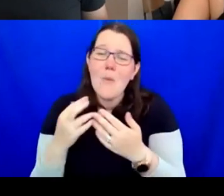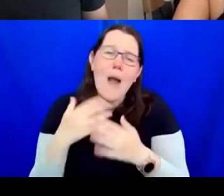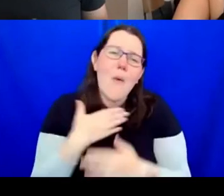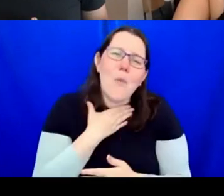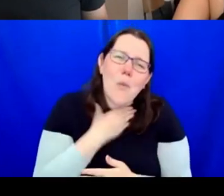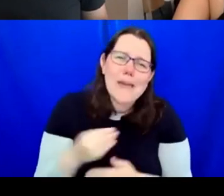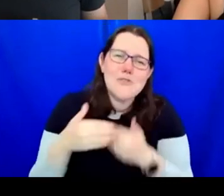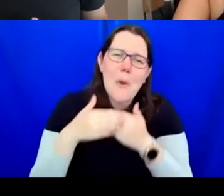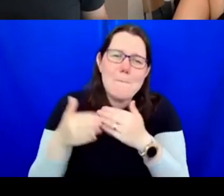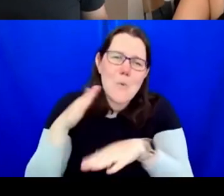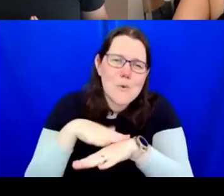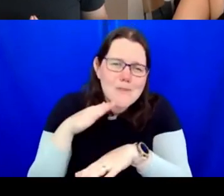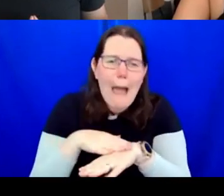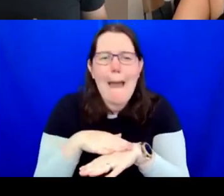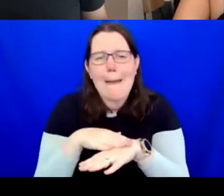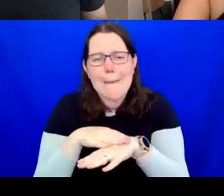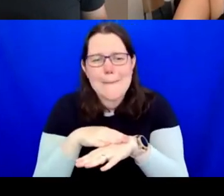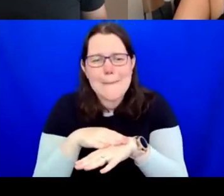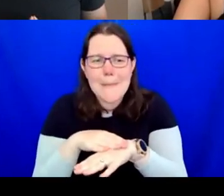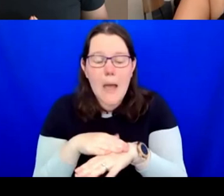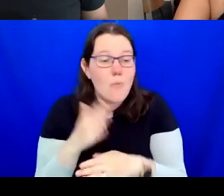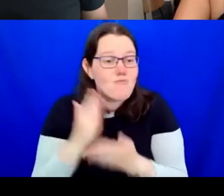You know, there's been so much brought up. It's been amazing, thank you very much.